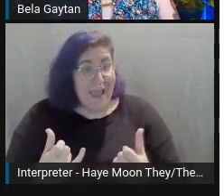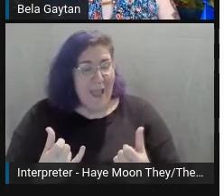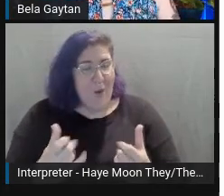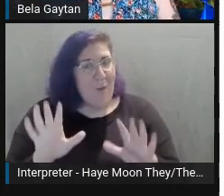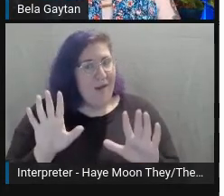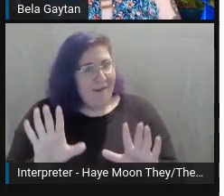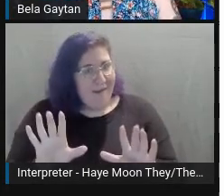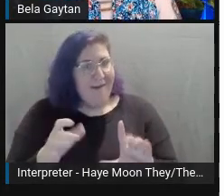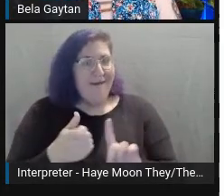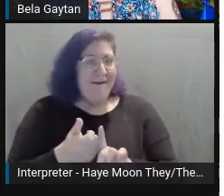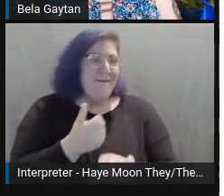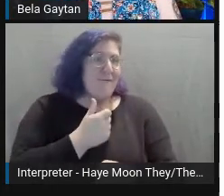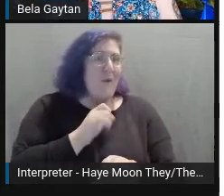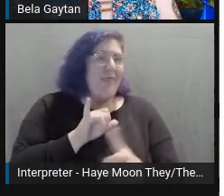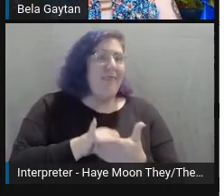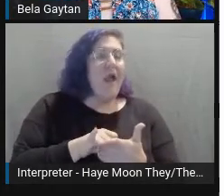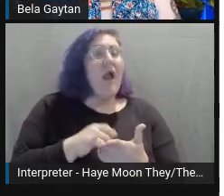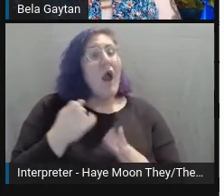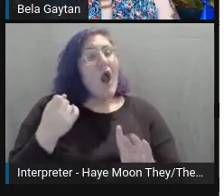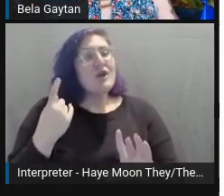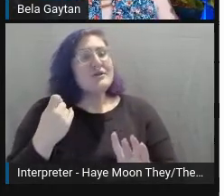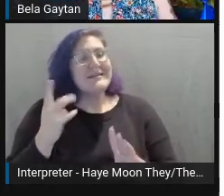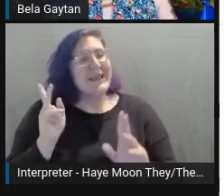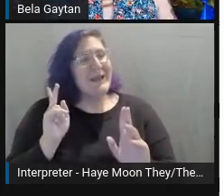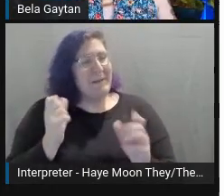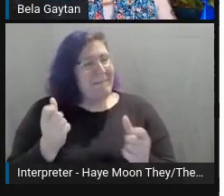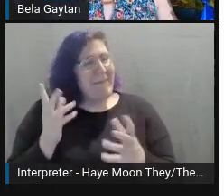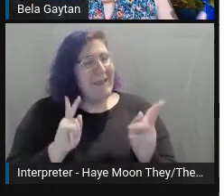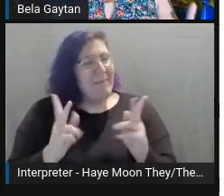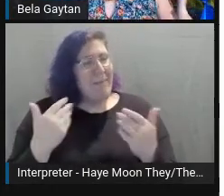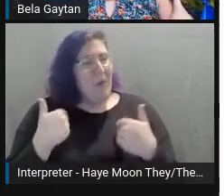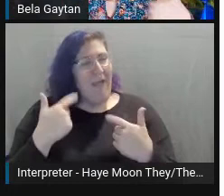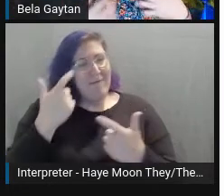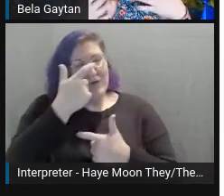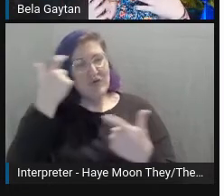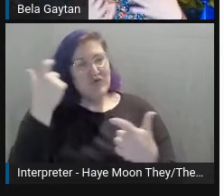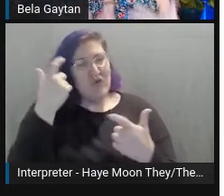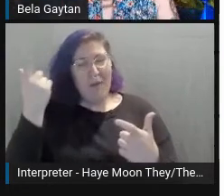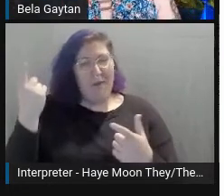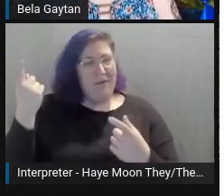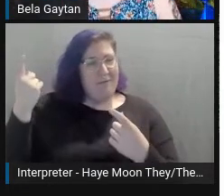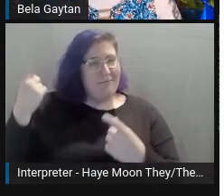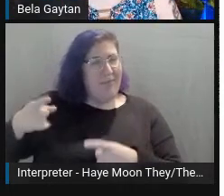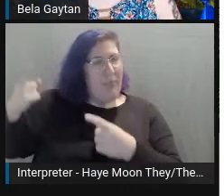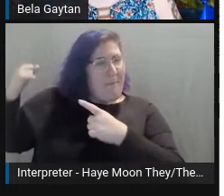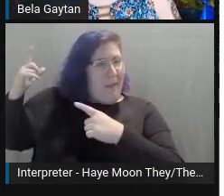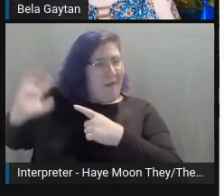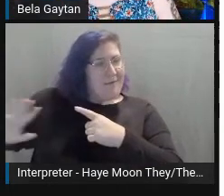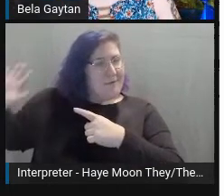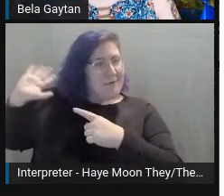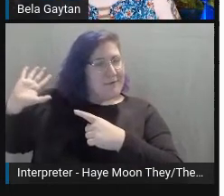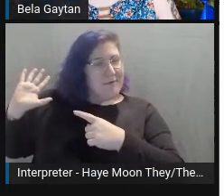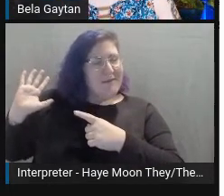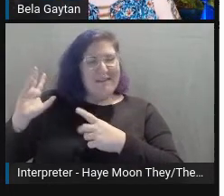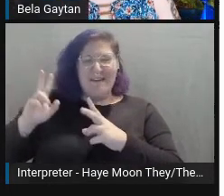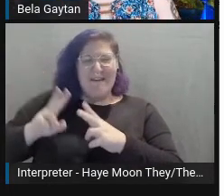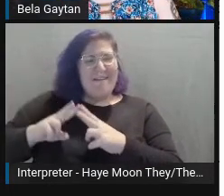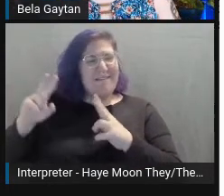of people have had traumatic pasts. A lot of people have had very painful experiences and traumas.